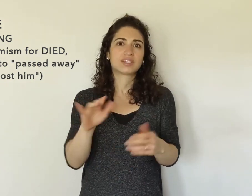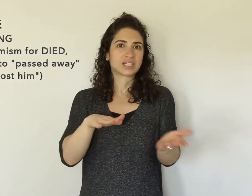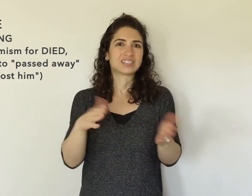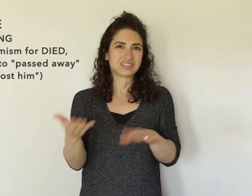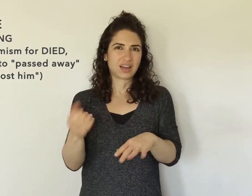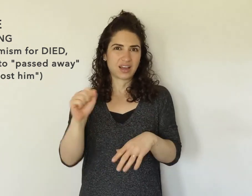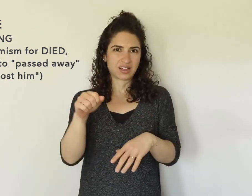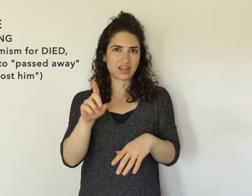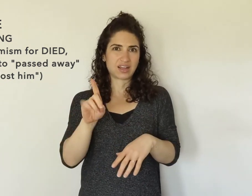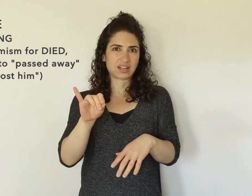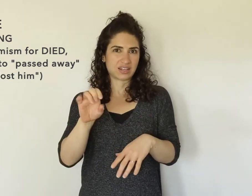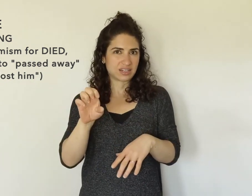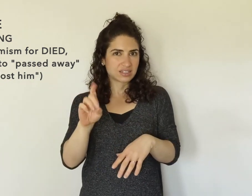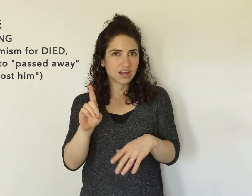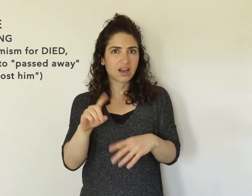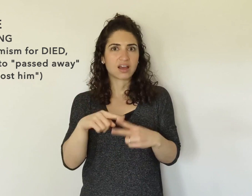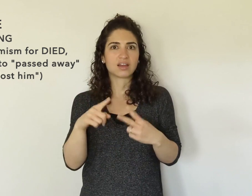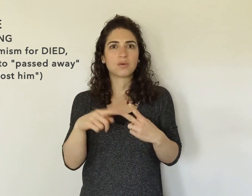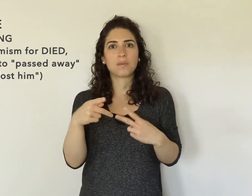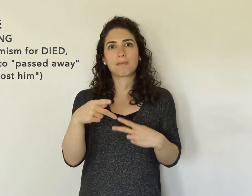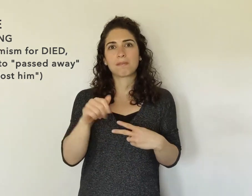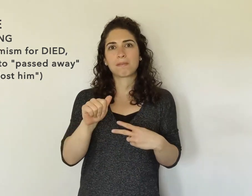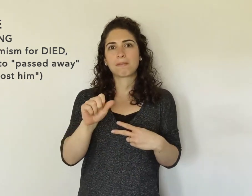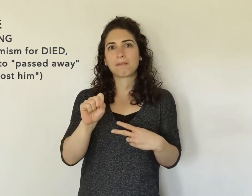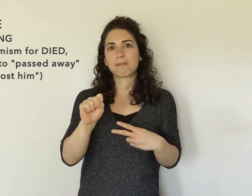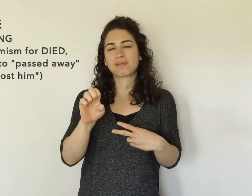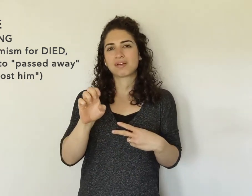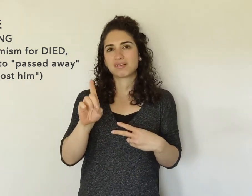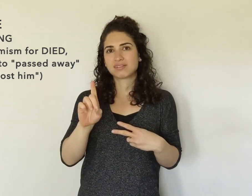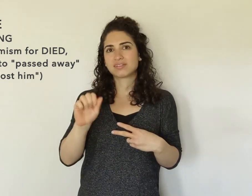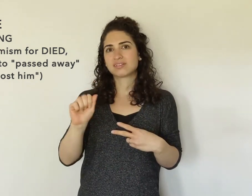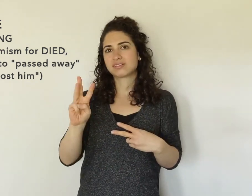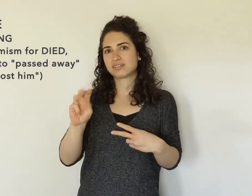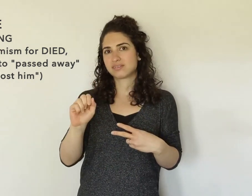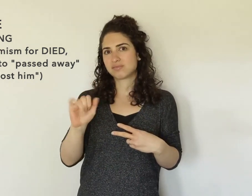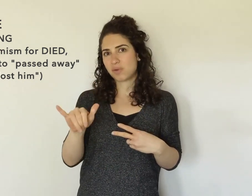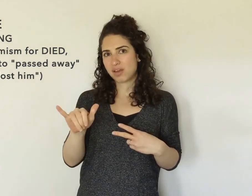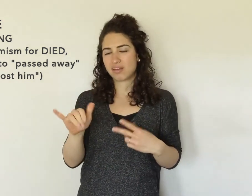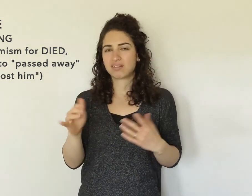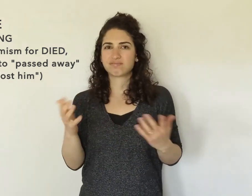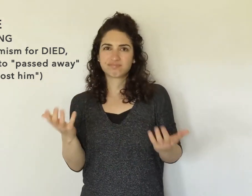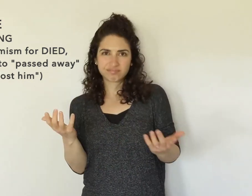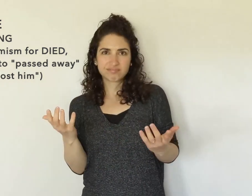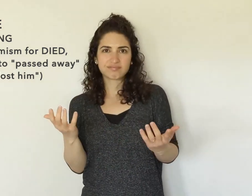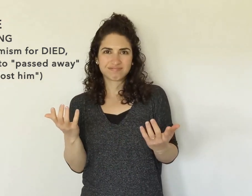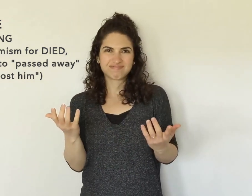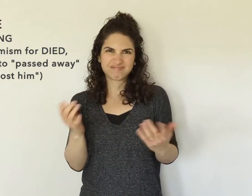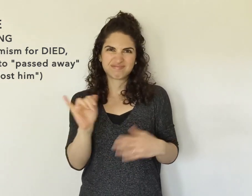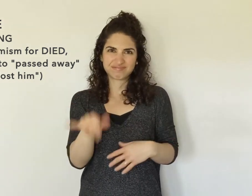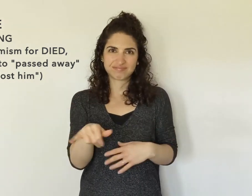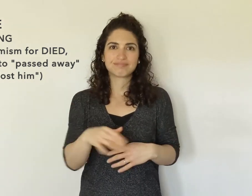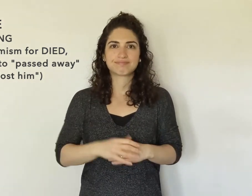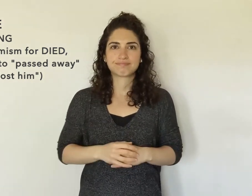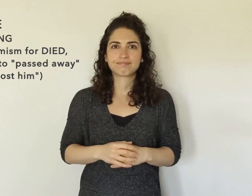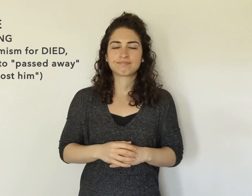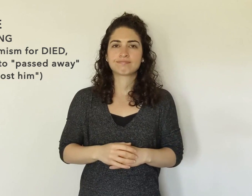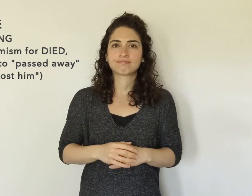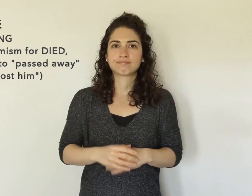It's like yes, the word "died", or "passed away". Like that.